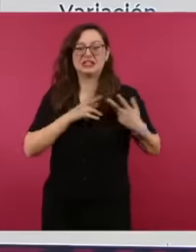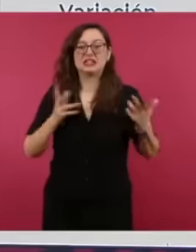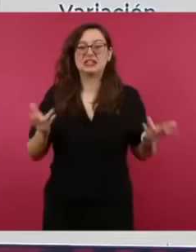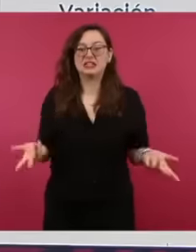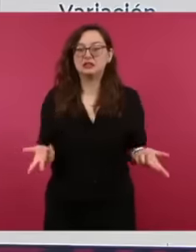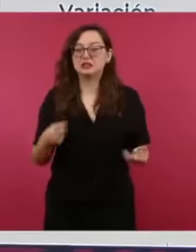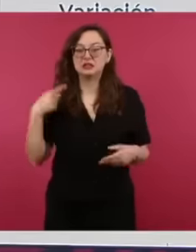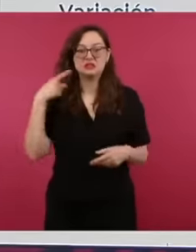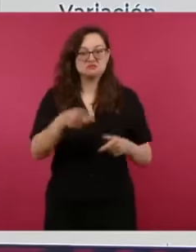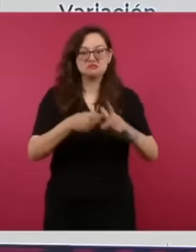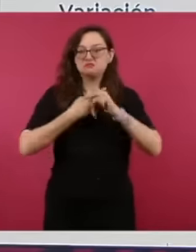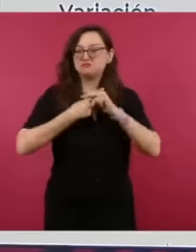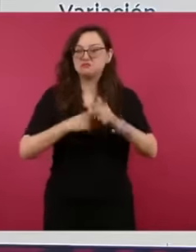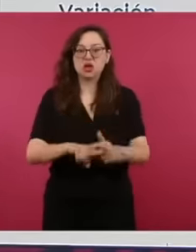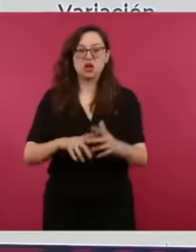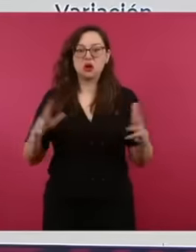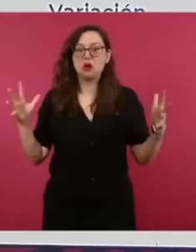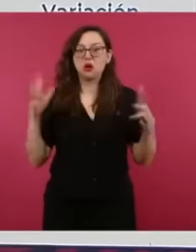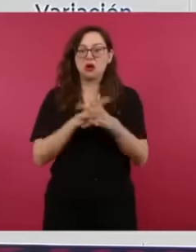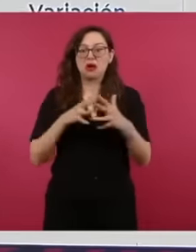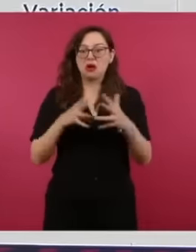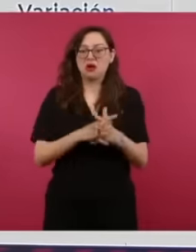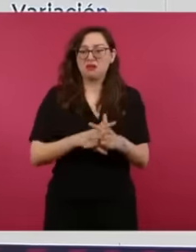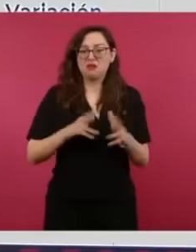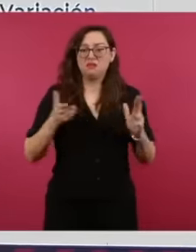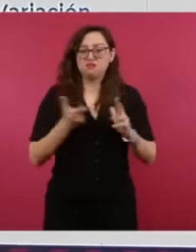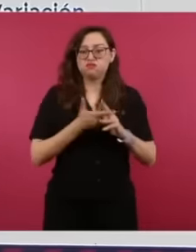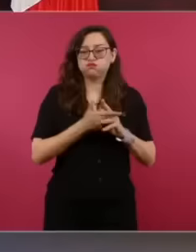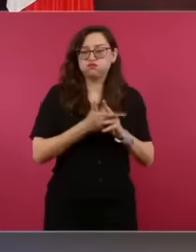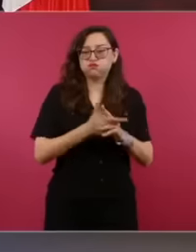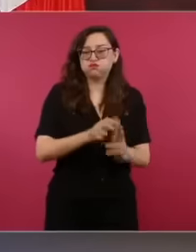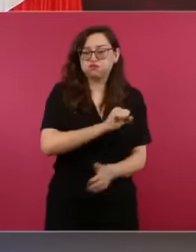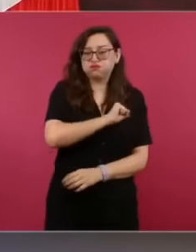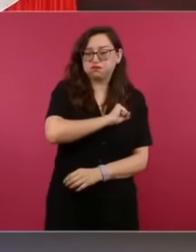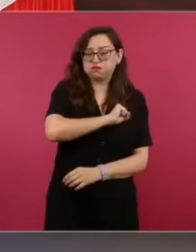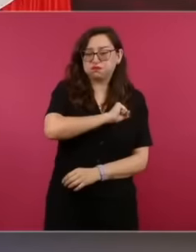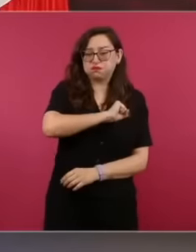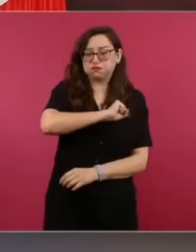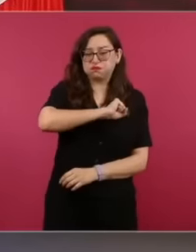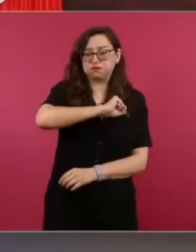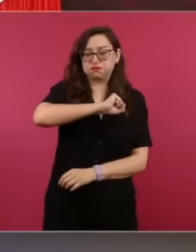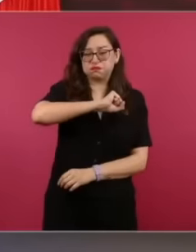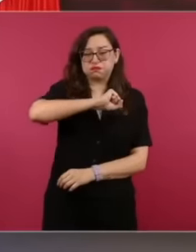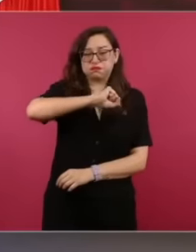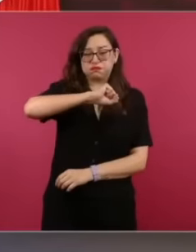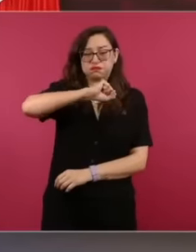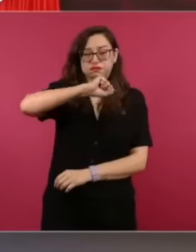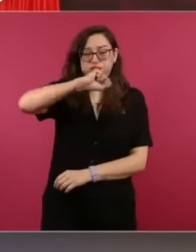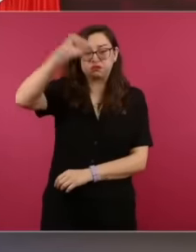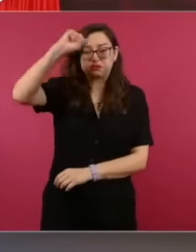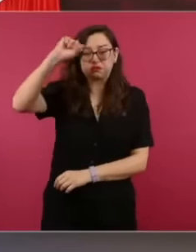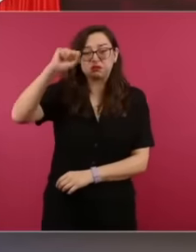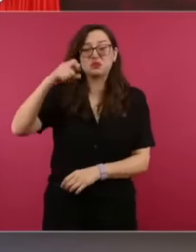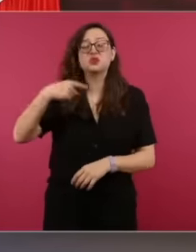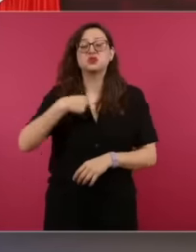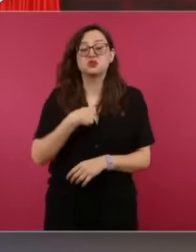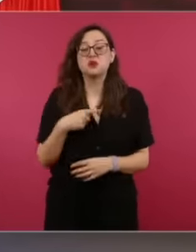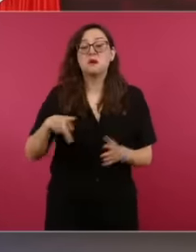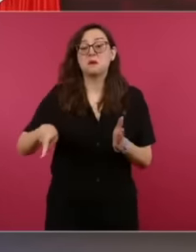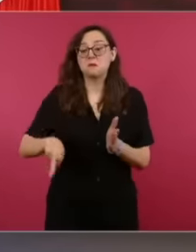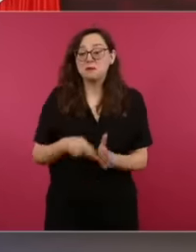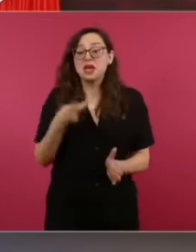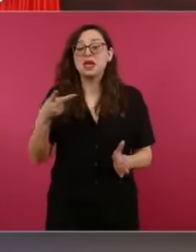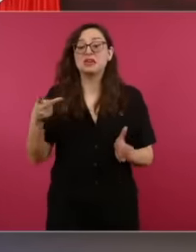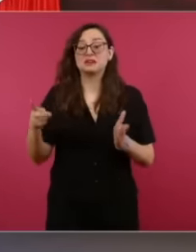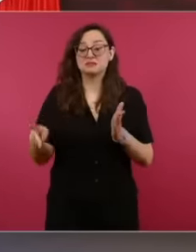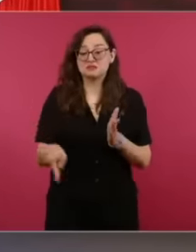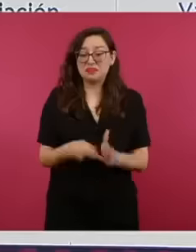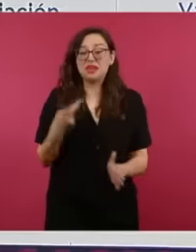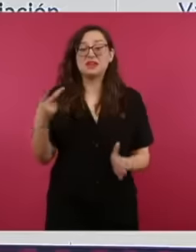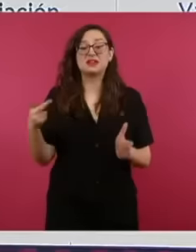club and he brought this here even though I repeat it and repeat it and repeat it